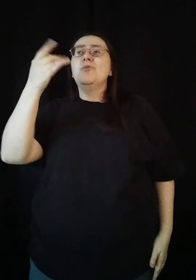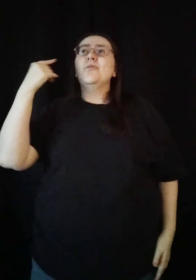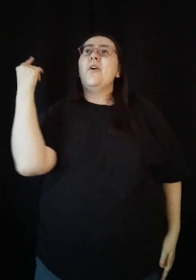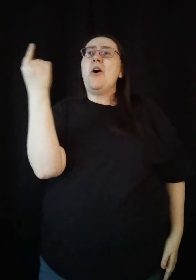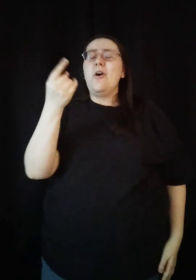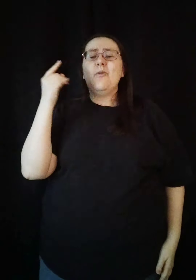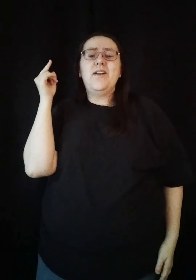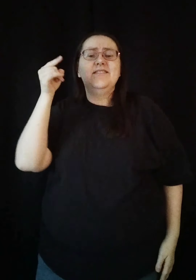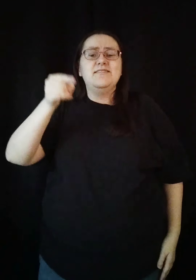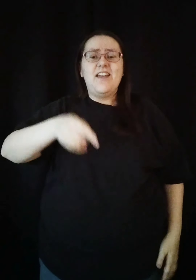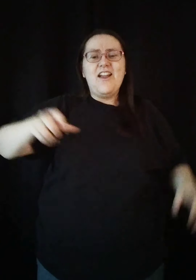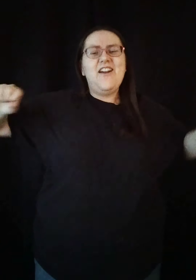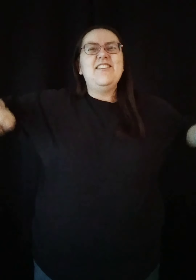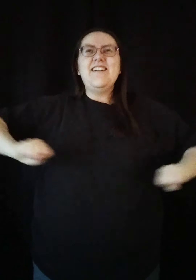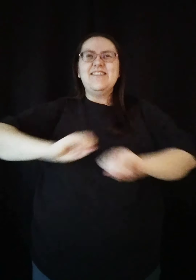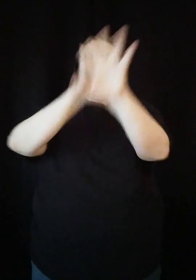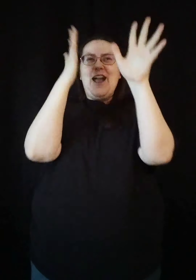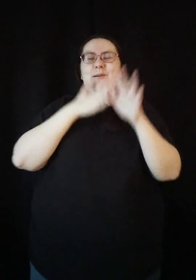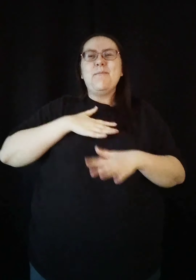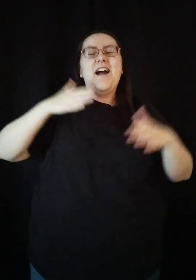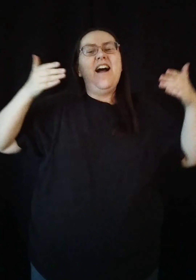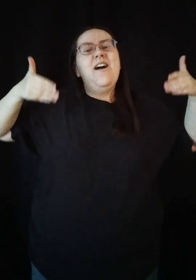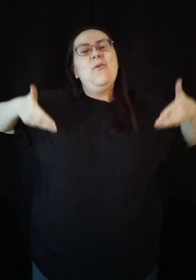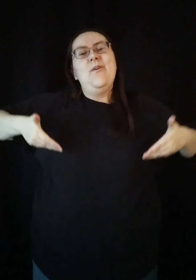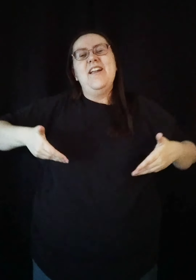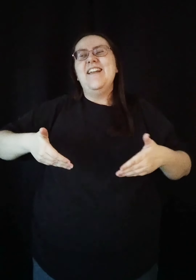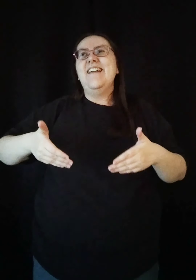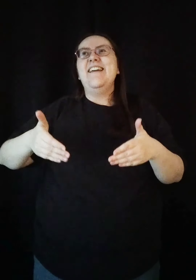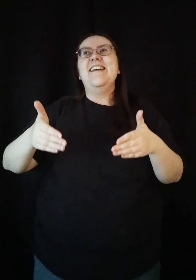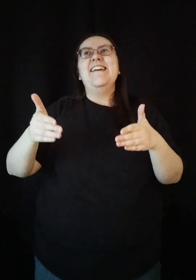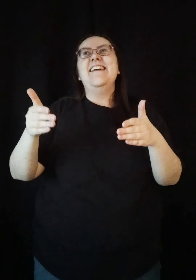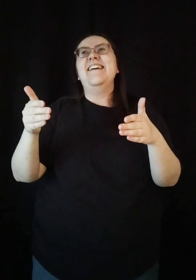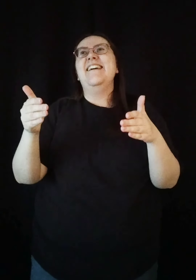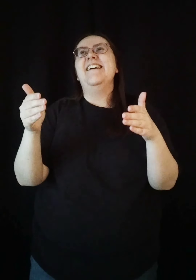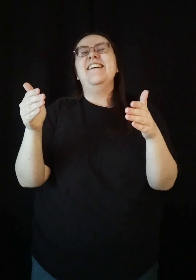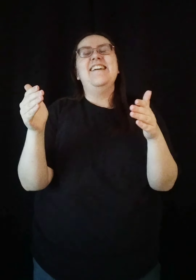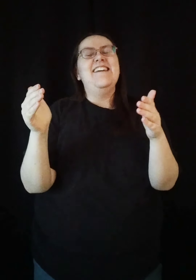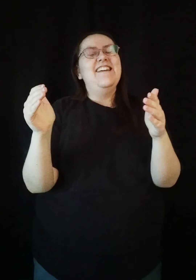You're always there to light my way